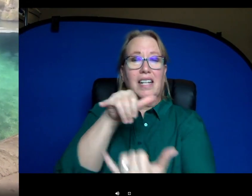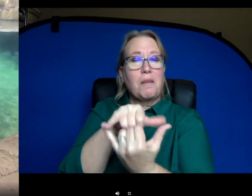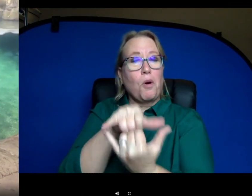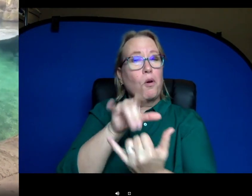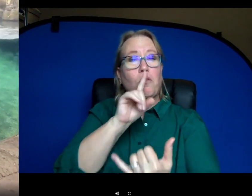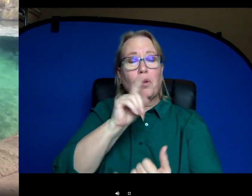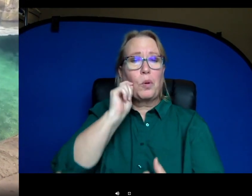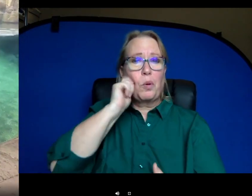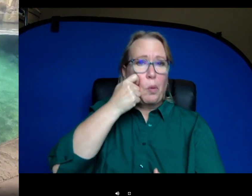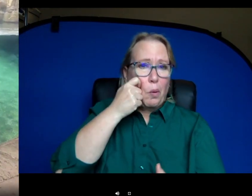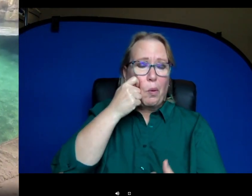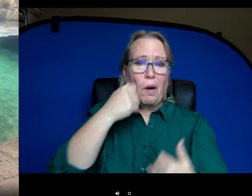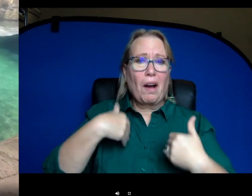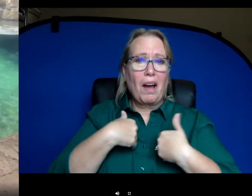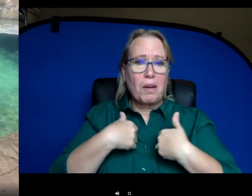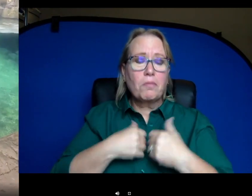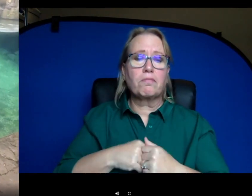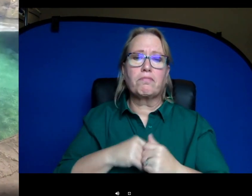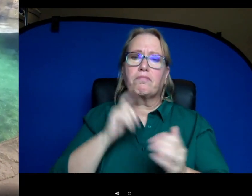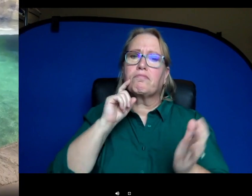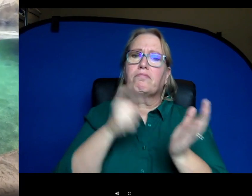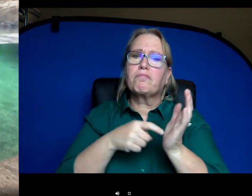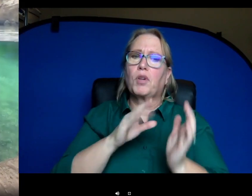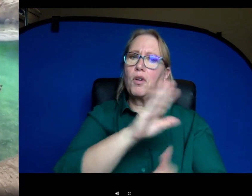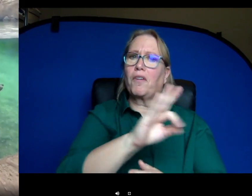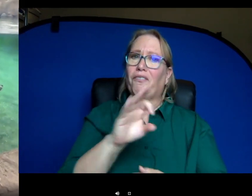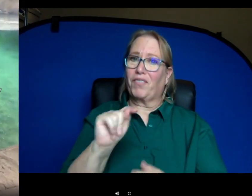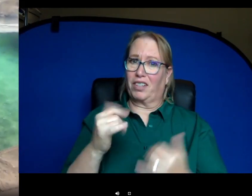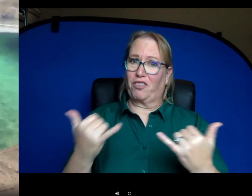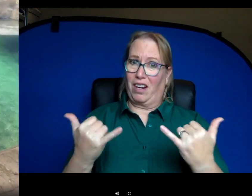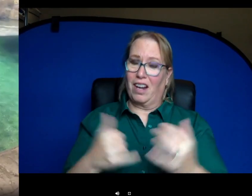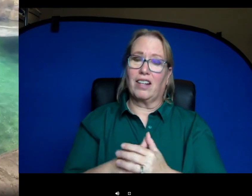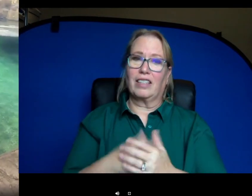are really cool animals. You can see Fiona's feet right now. She showed